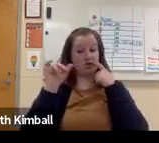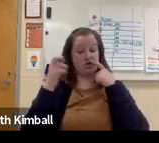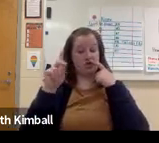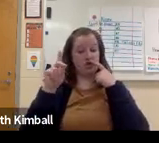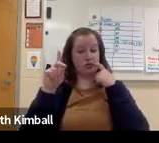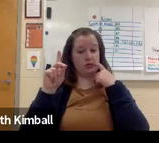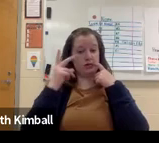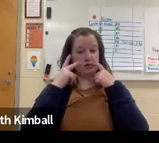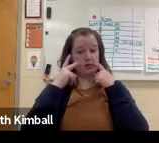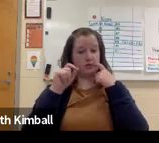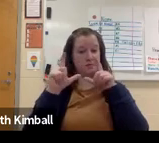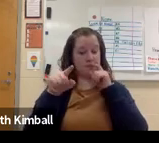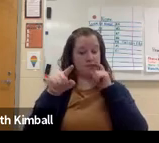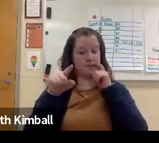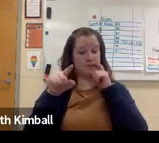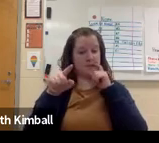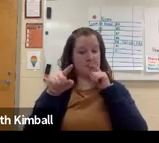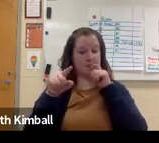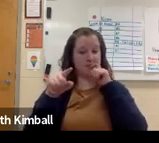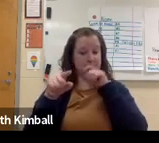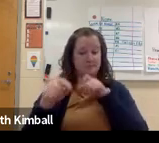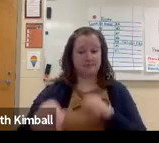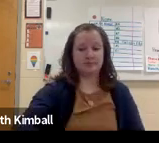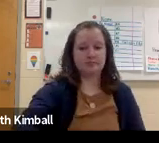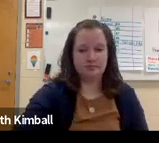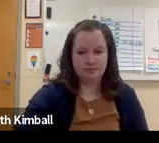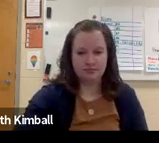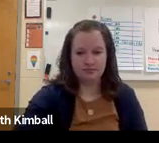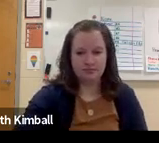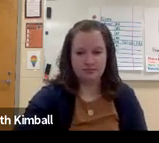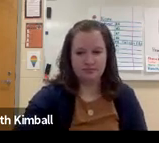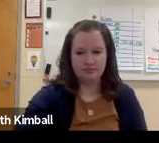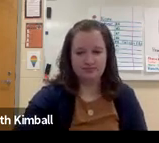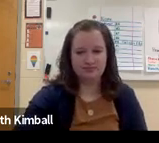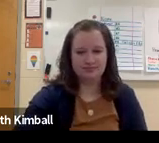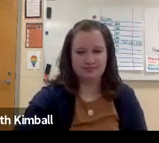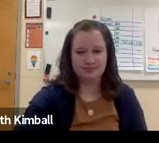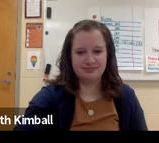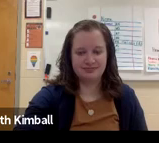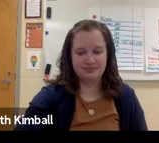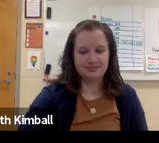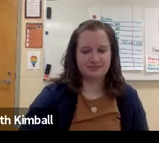As we wrap up, Richard? Yeah. Thank you, Beth, that was fantastic.